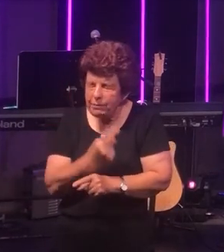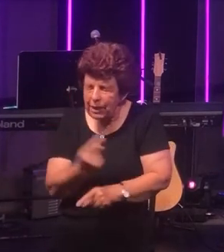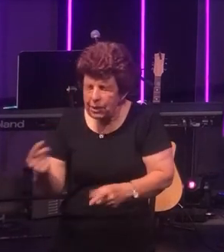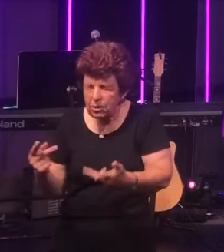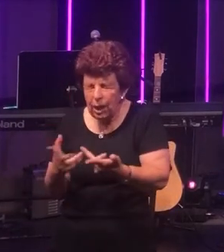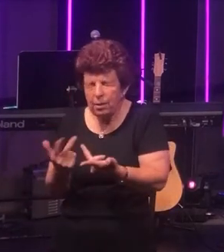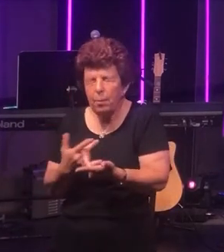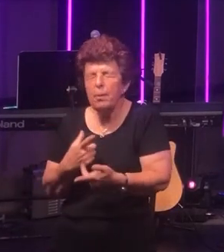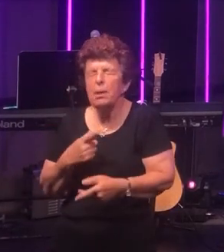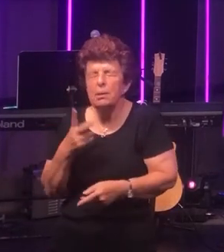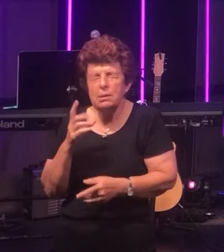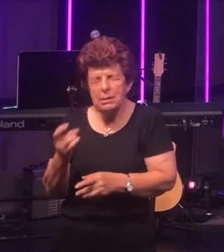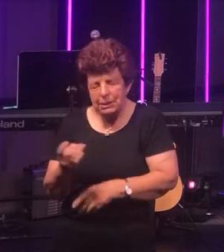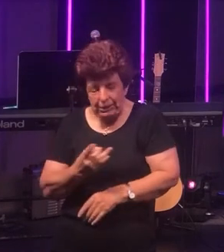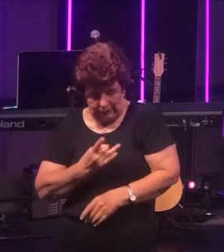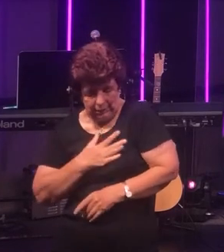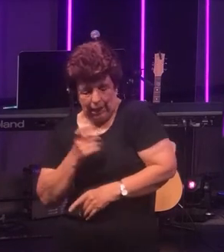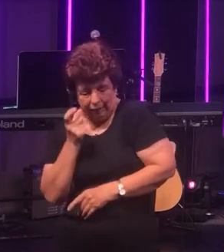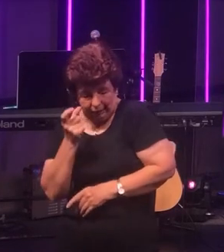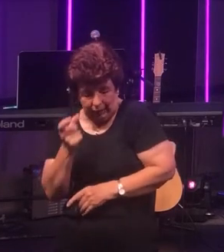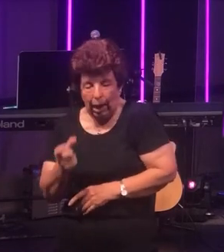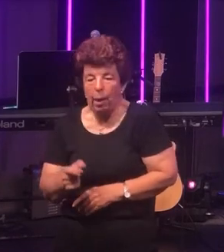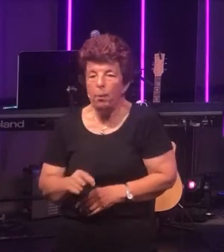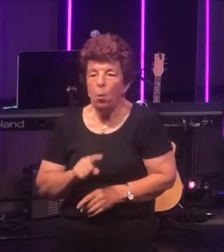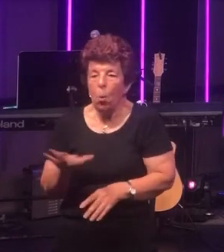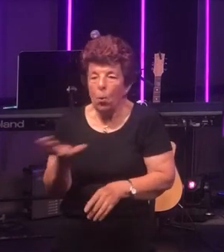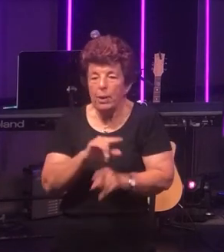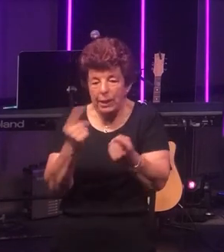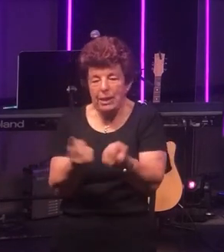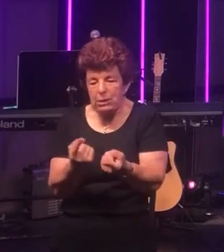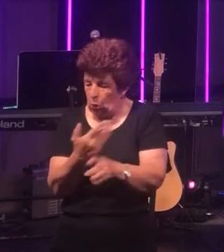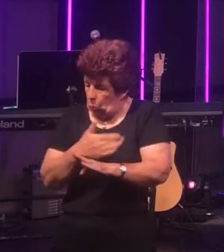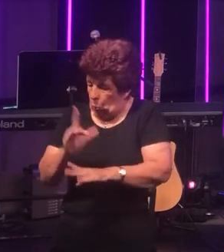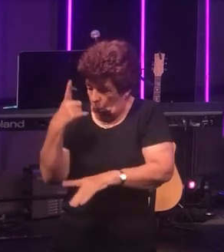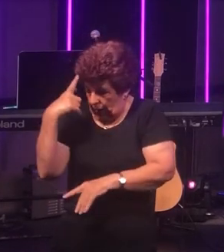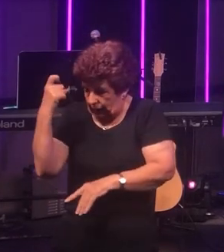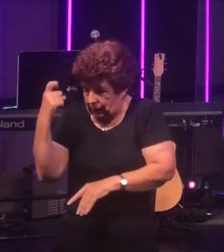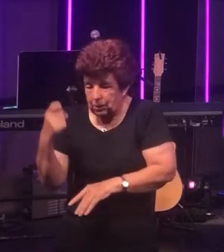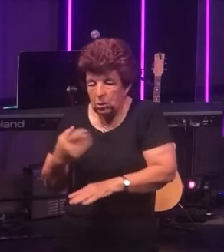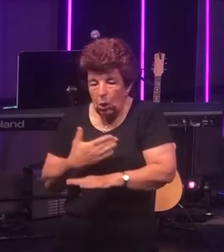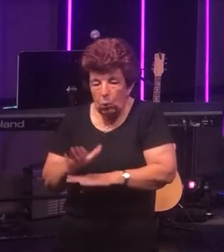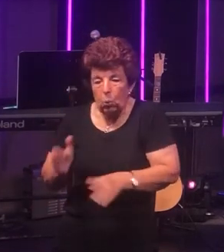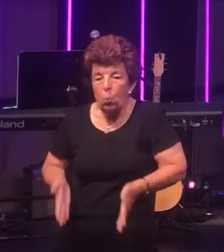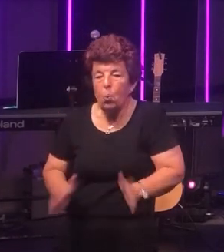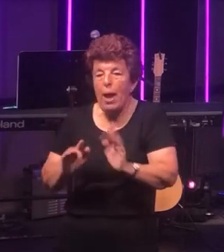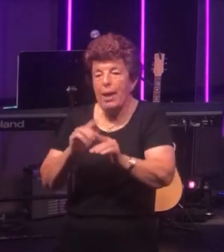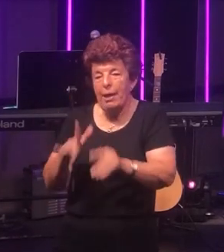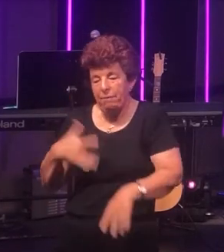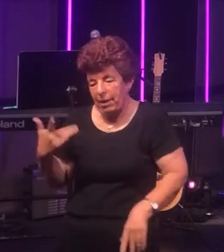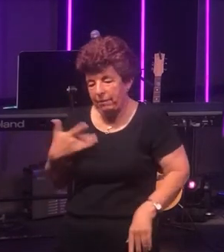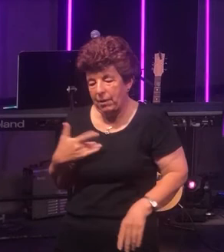self-care - all of these things are new concepts - a new way of living.